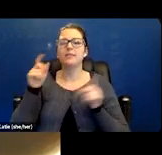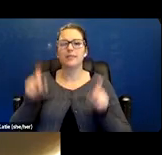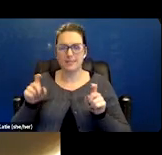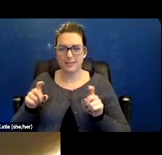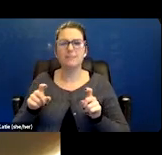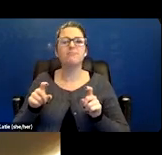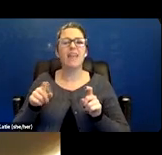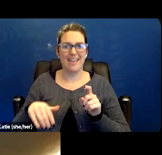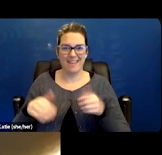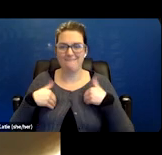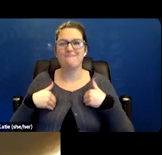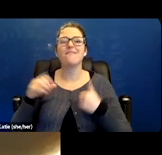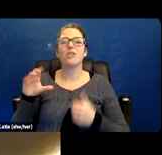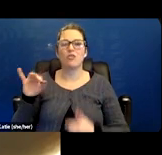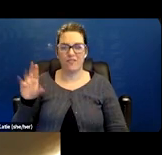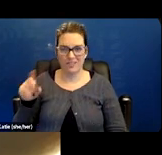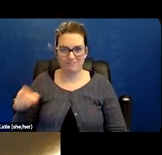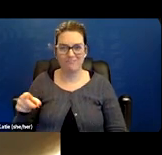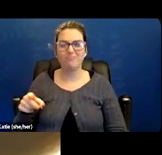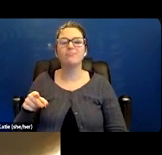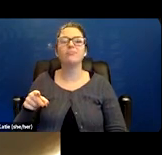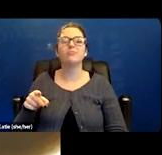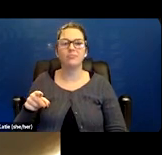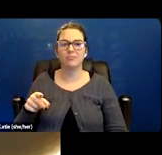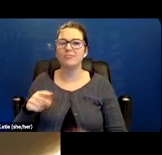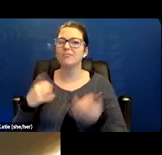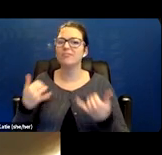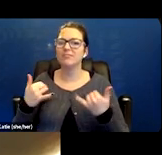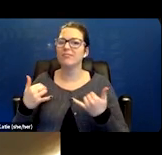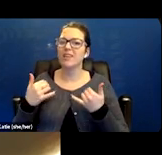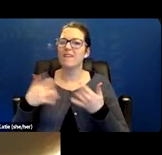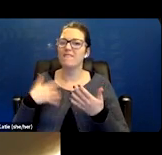So we sort of are assuming that and now she's got this lead weight. A lack of energy.